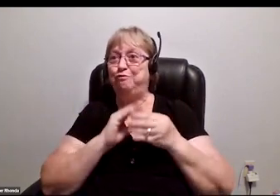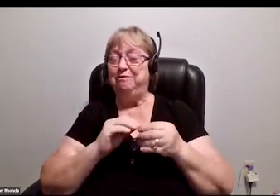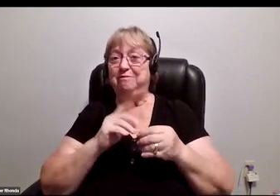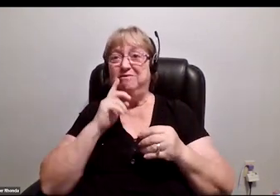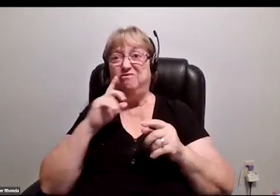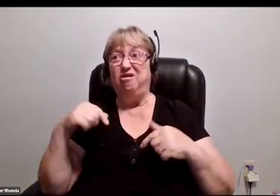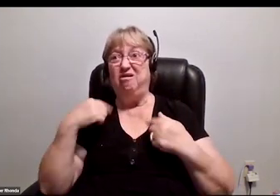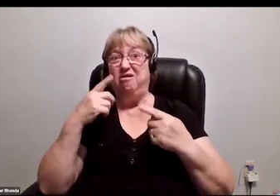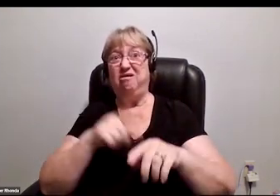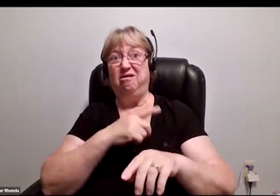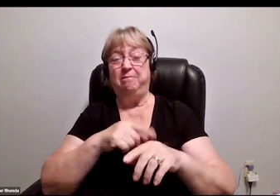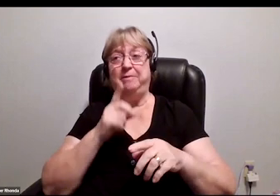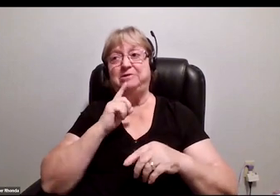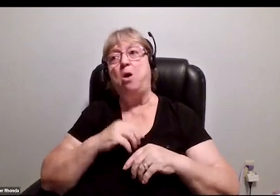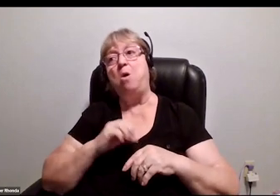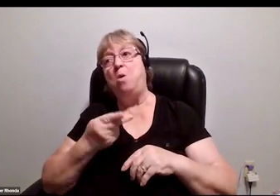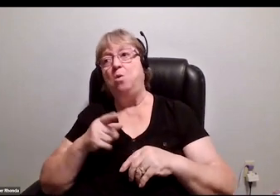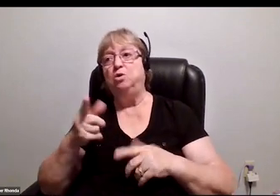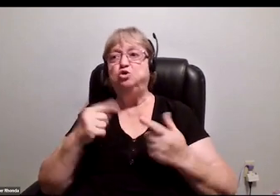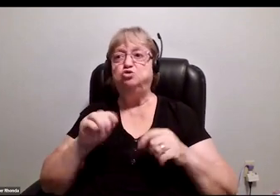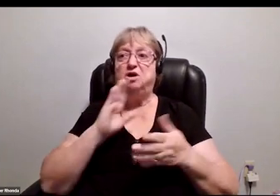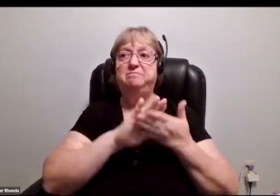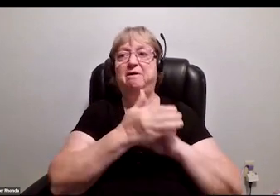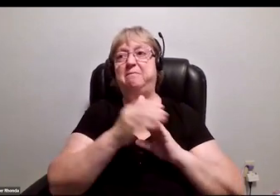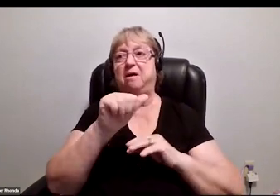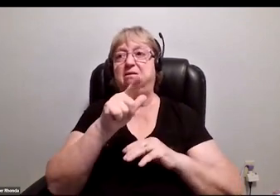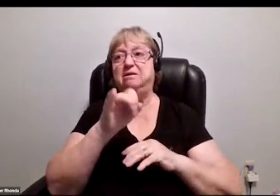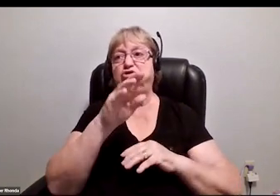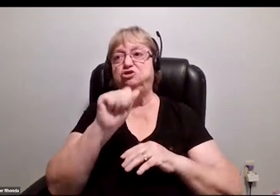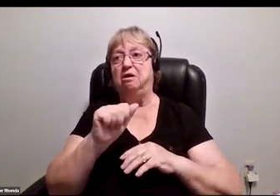For so long everybody was just like, "Oh, you're trying to be Alicia Keys, and maybe it's the braids."